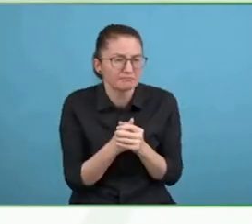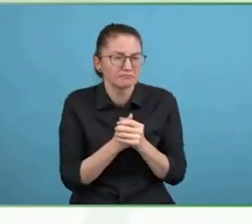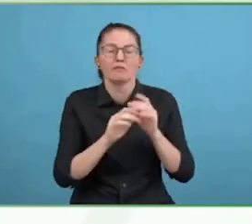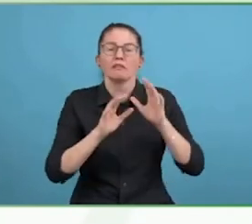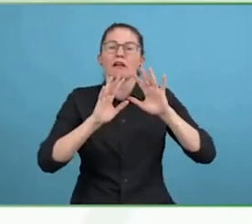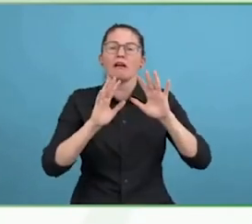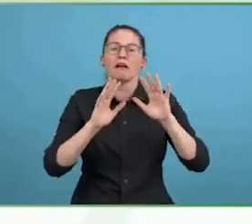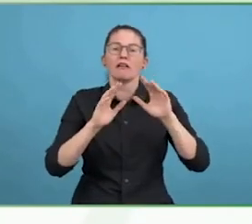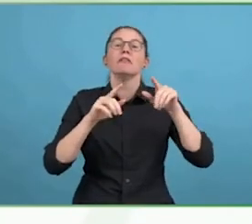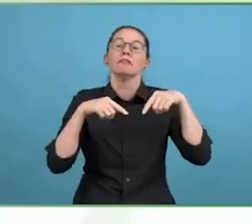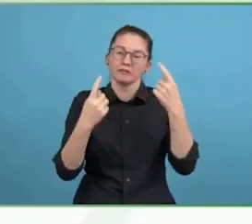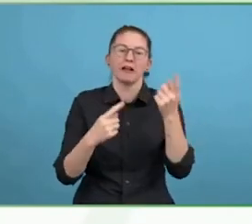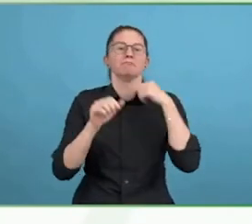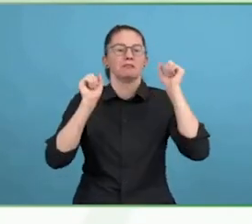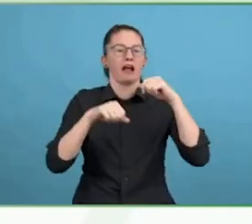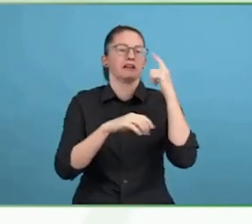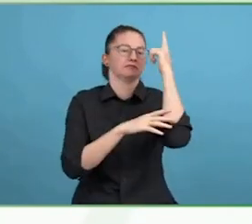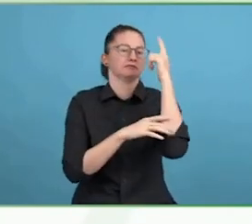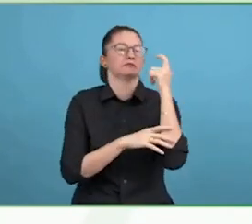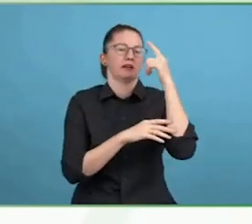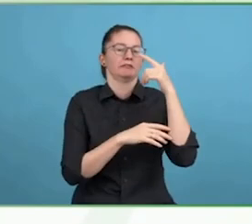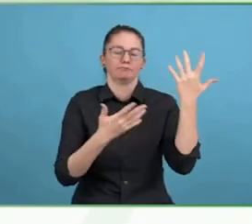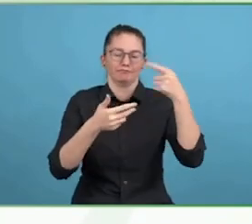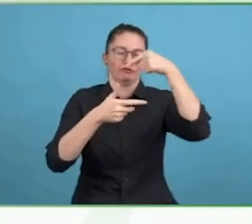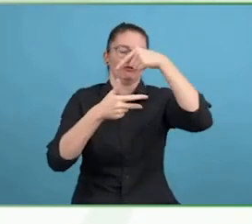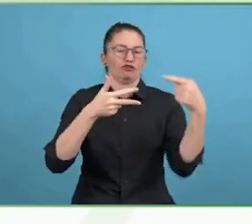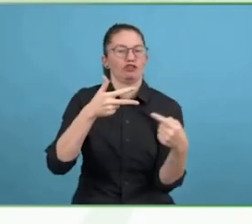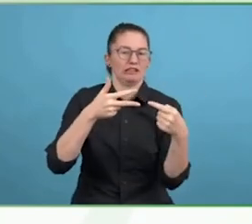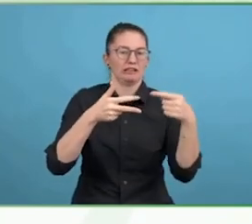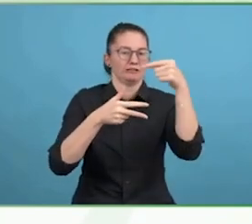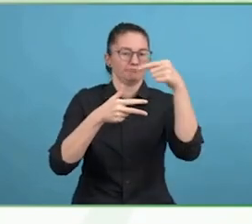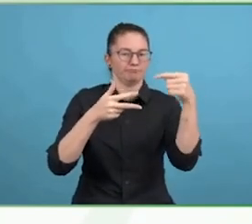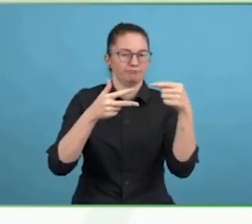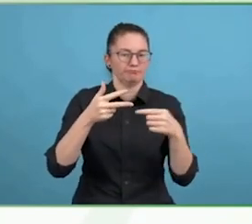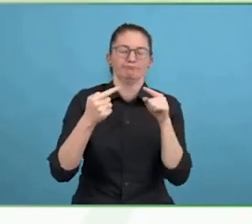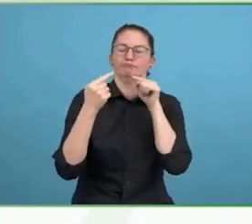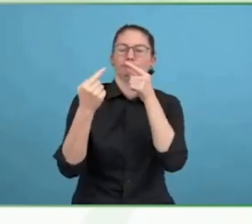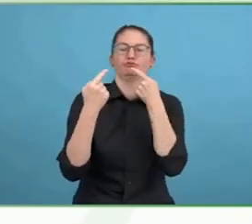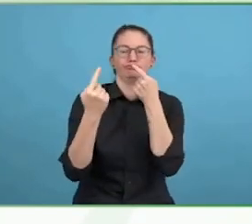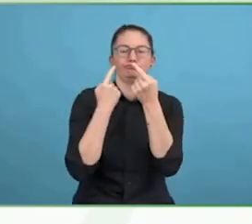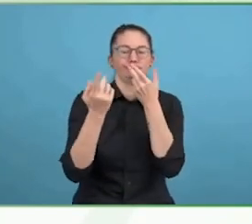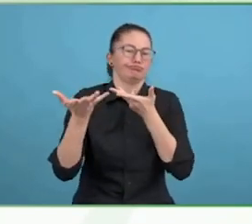impact we could have through telling stories in crowdfunding really can change lives.